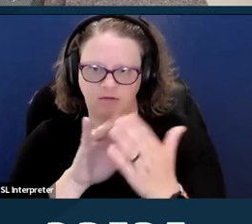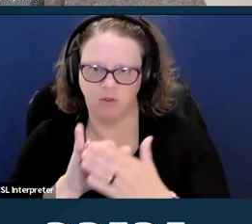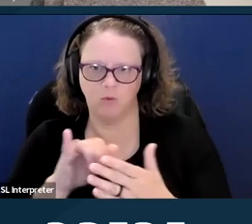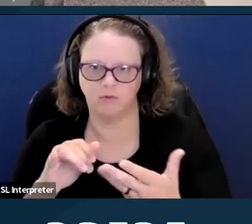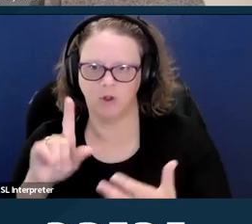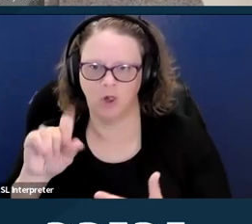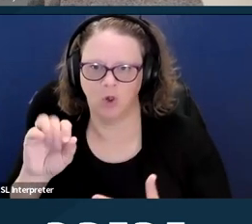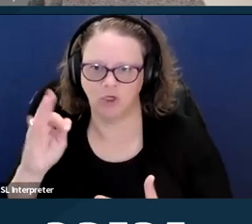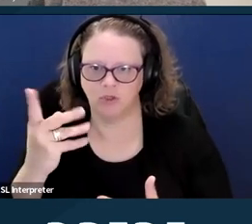And next slide.